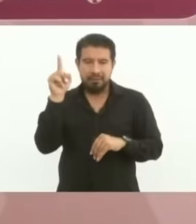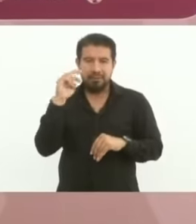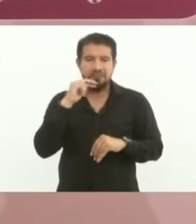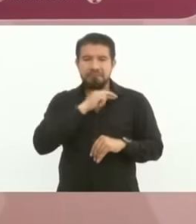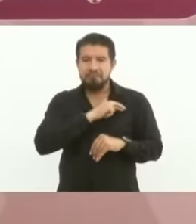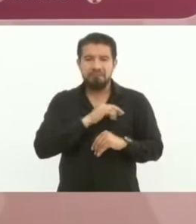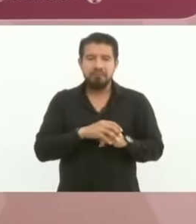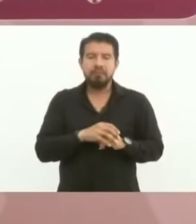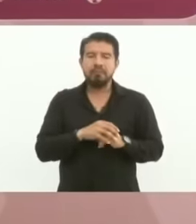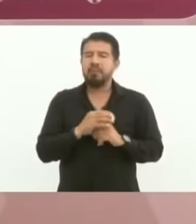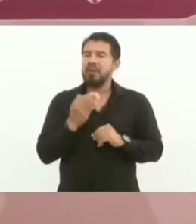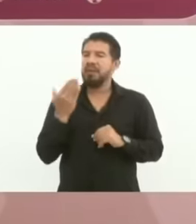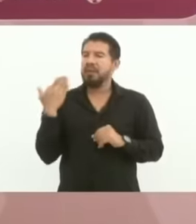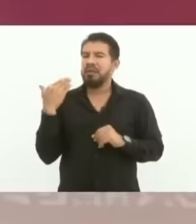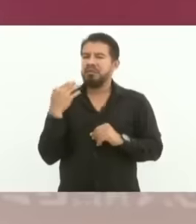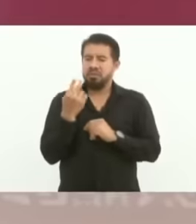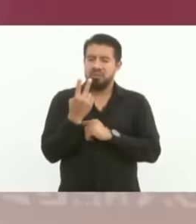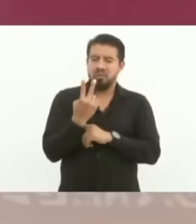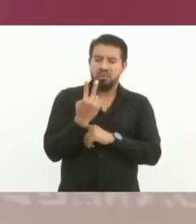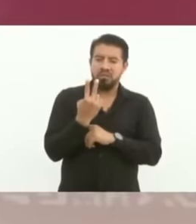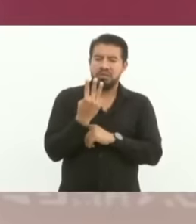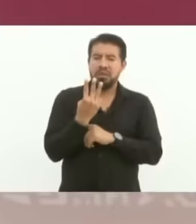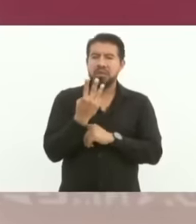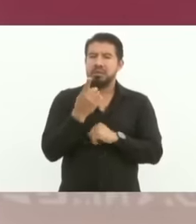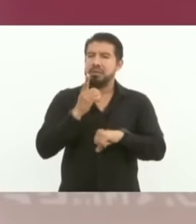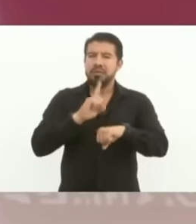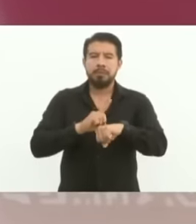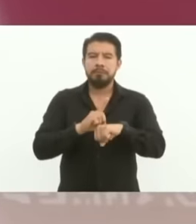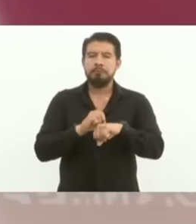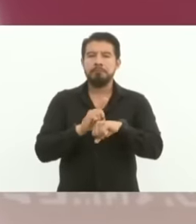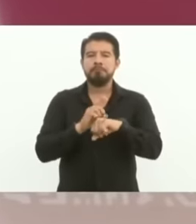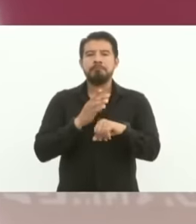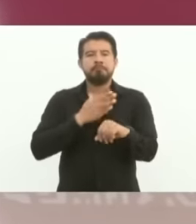two three days ago I was talking in the morning that I